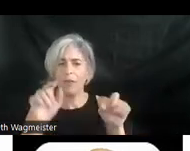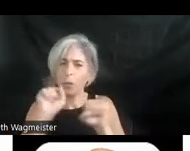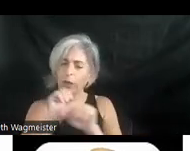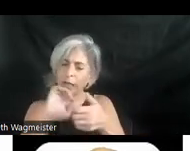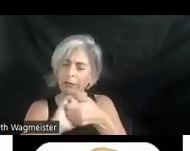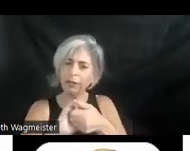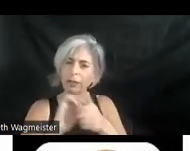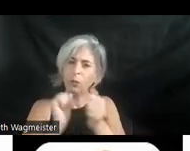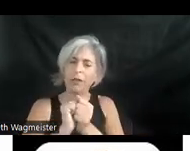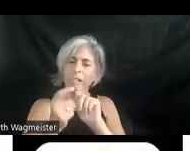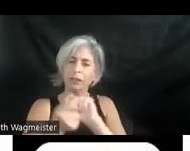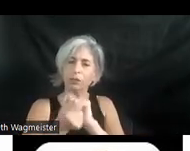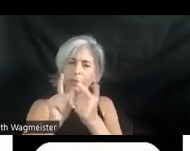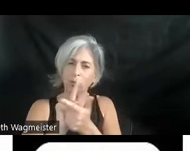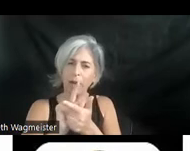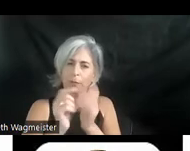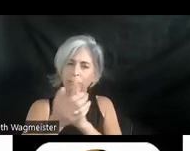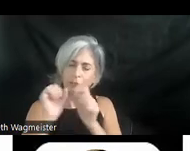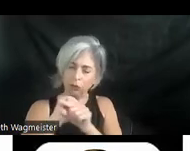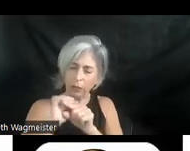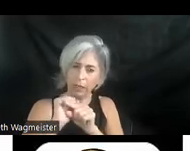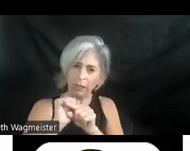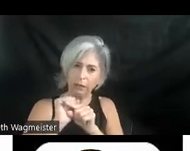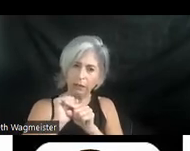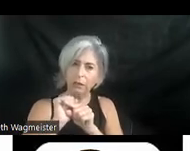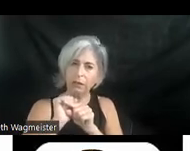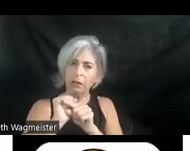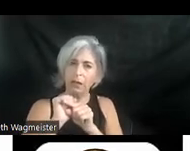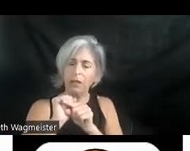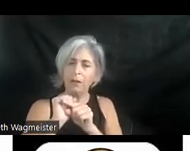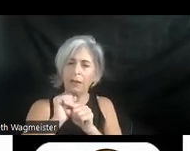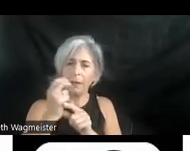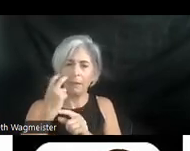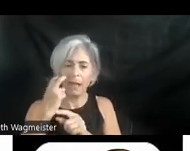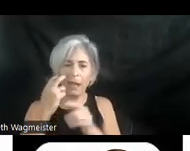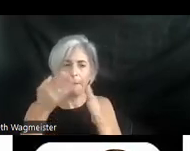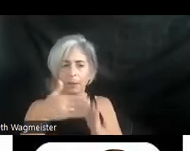describer perhaps. And there's some thought about that too. Can a blind person be a describer.